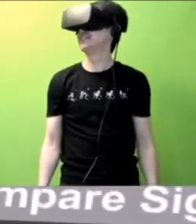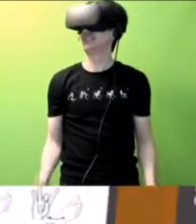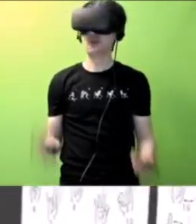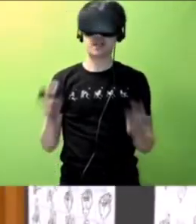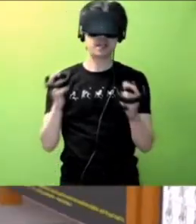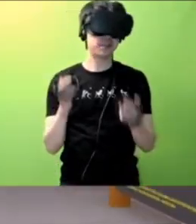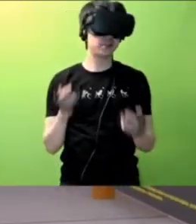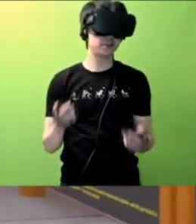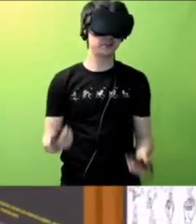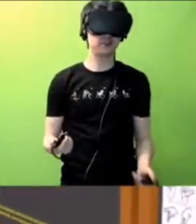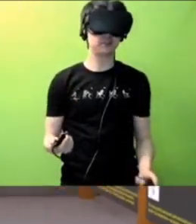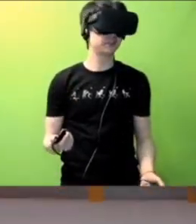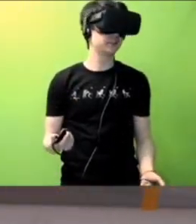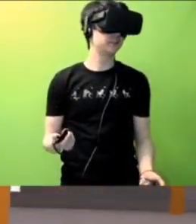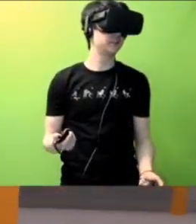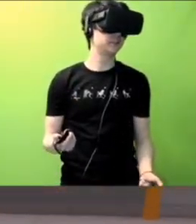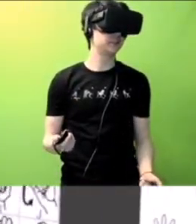Compare Sign Languages